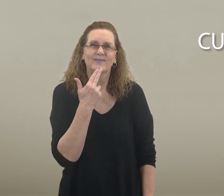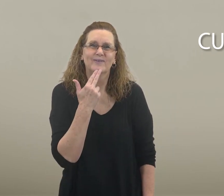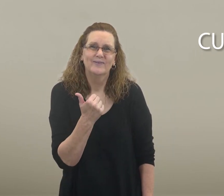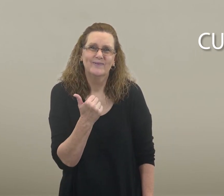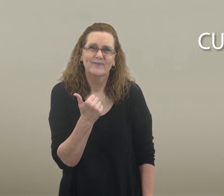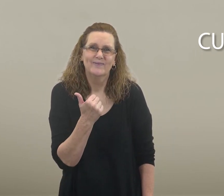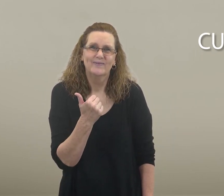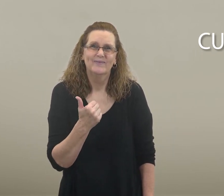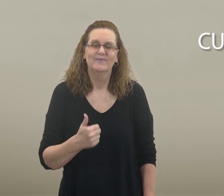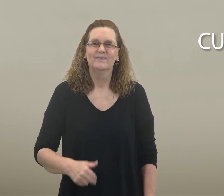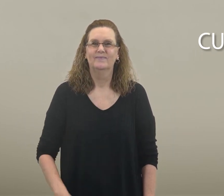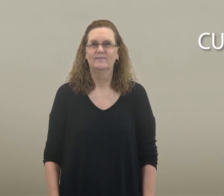cute